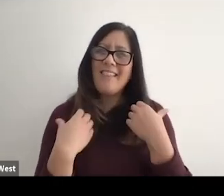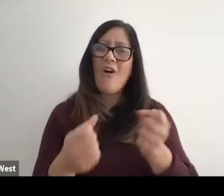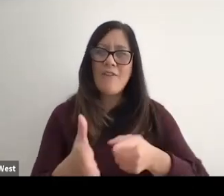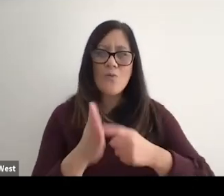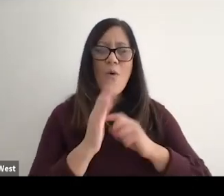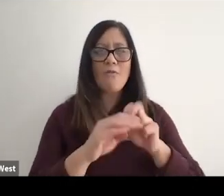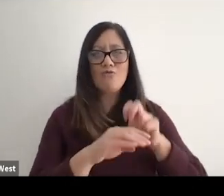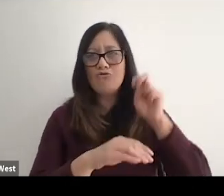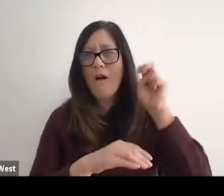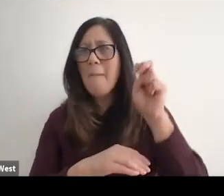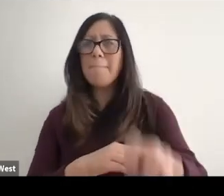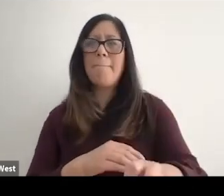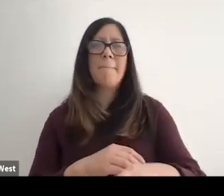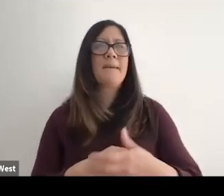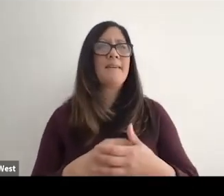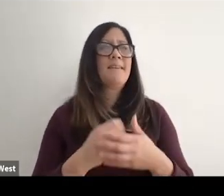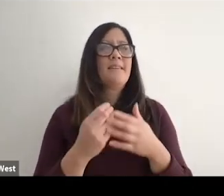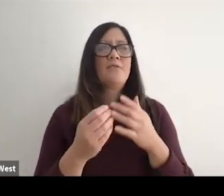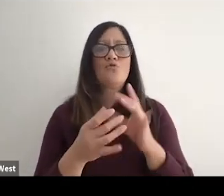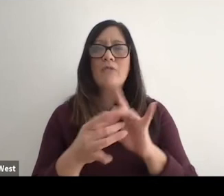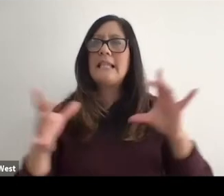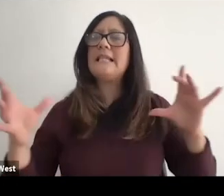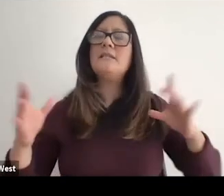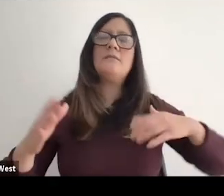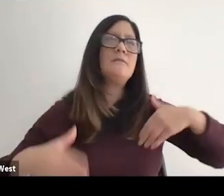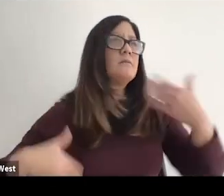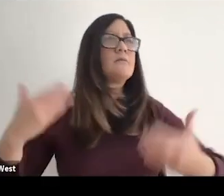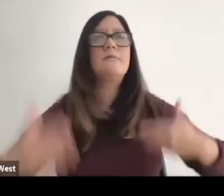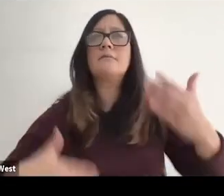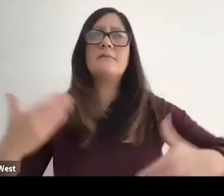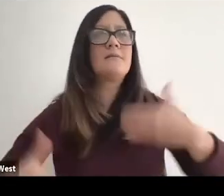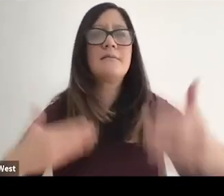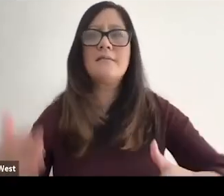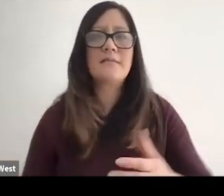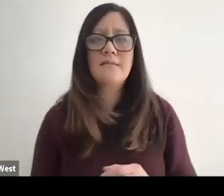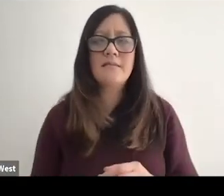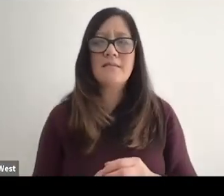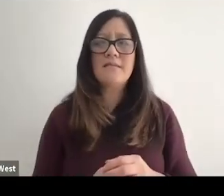is the courage it takes to jump and leap and go to release is actually. Because of what we hold